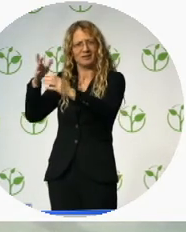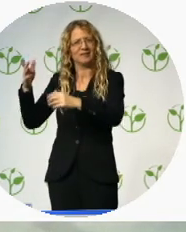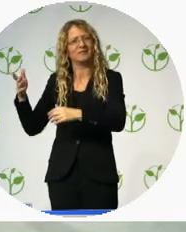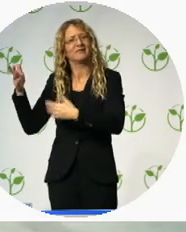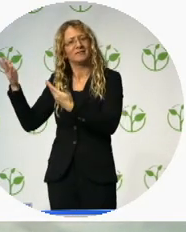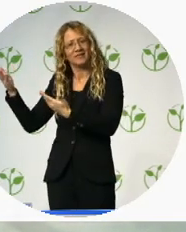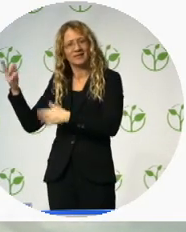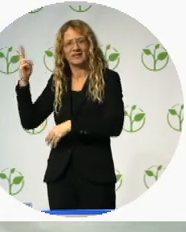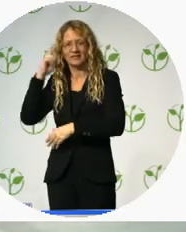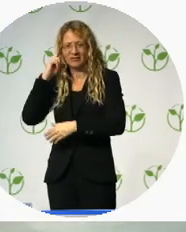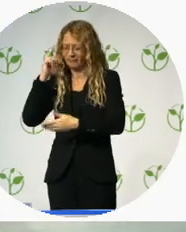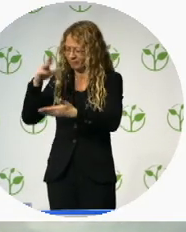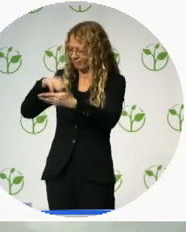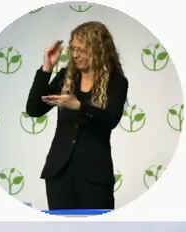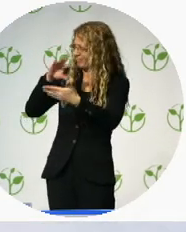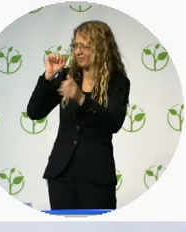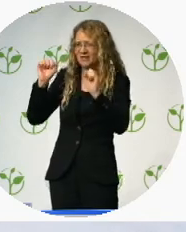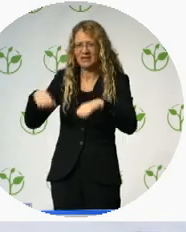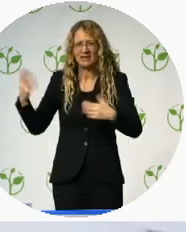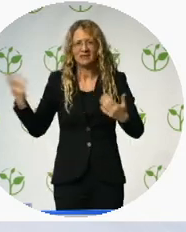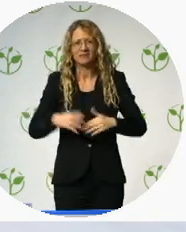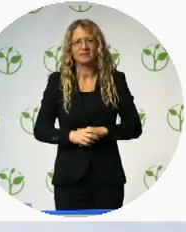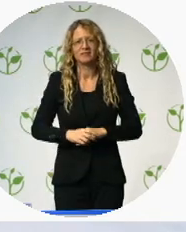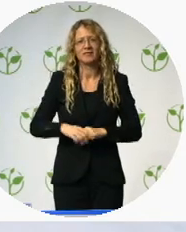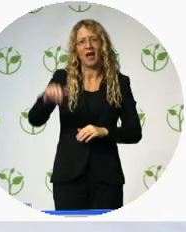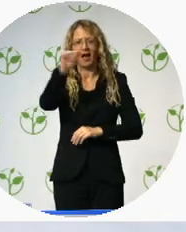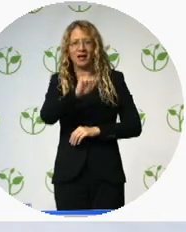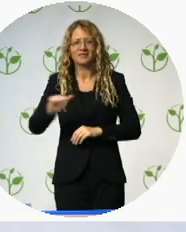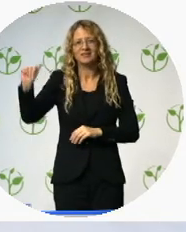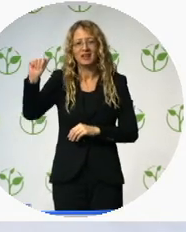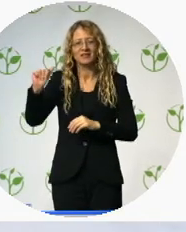The “Asian SignBank” is a grant-funded project based in Hong Kong, China.